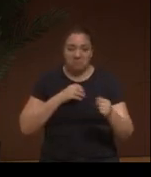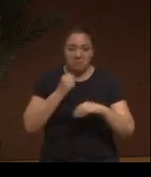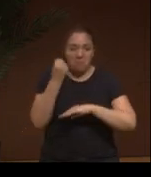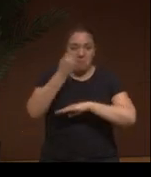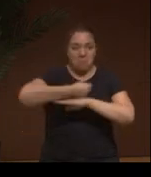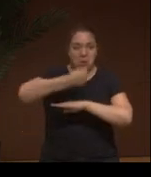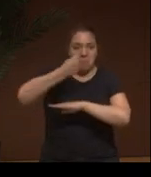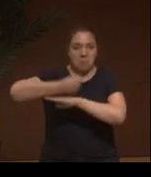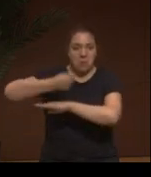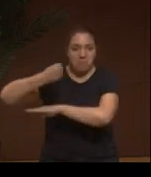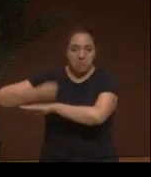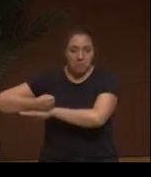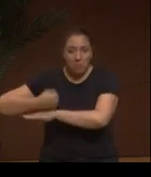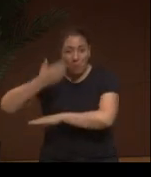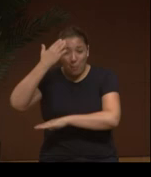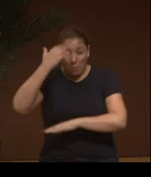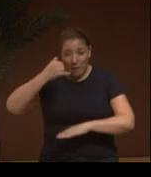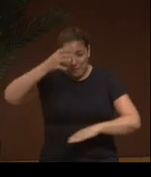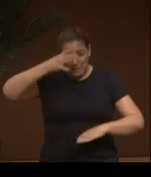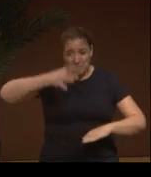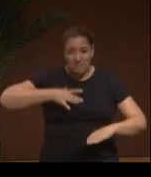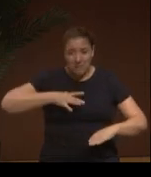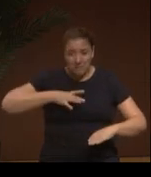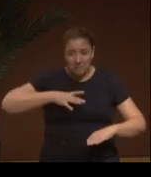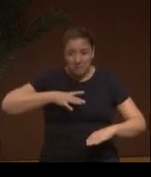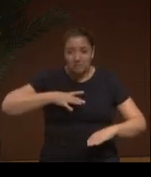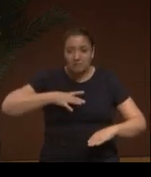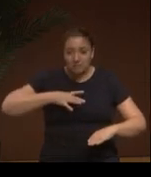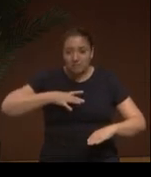Look, if we take the women, it will be this easy